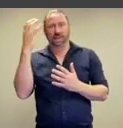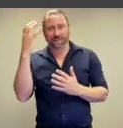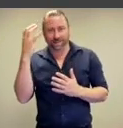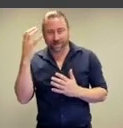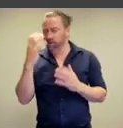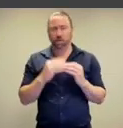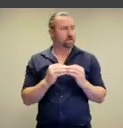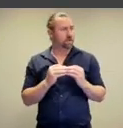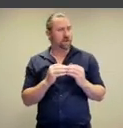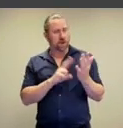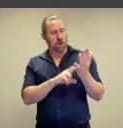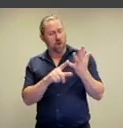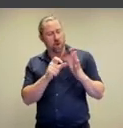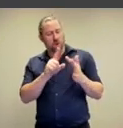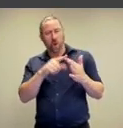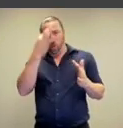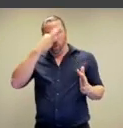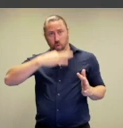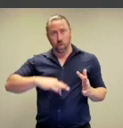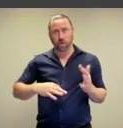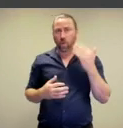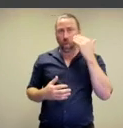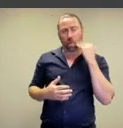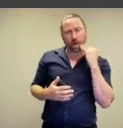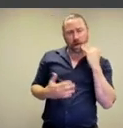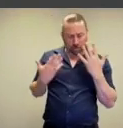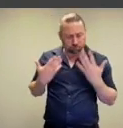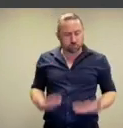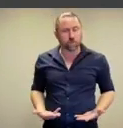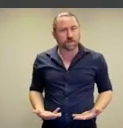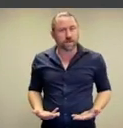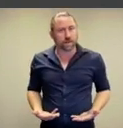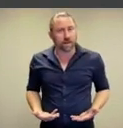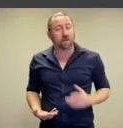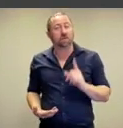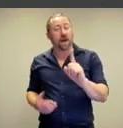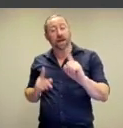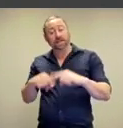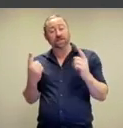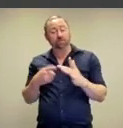genius and the appearance of nude